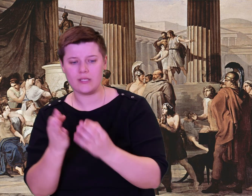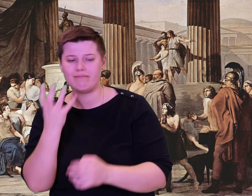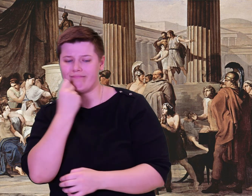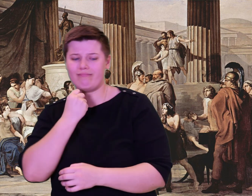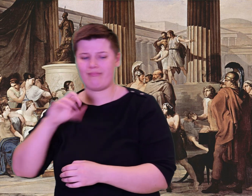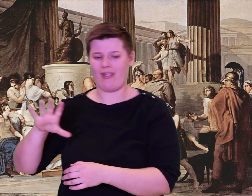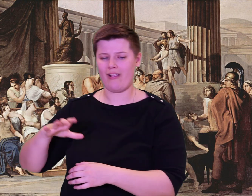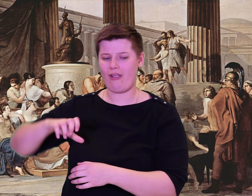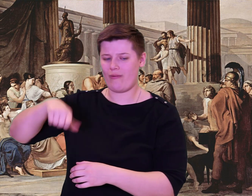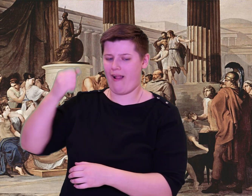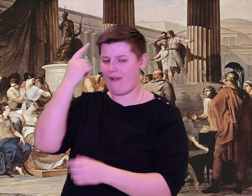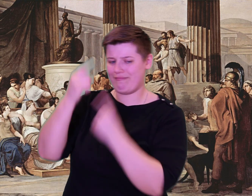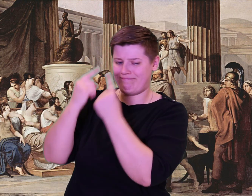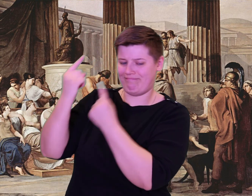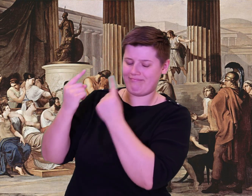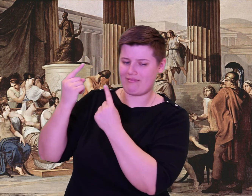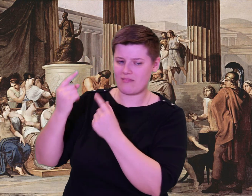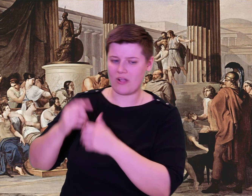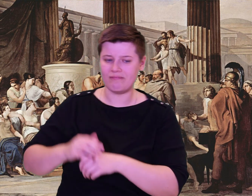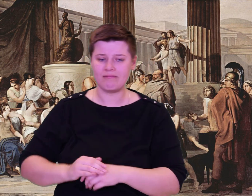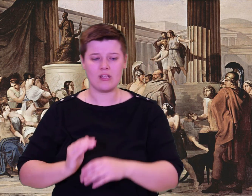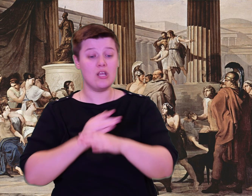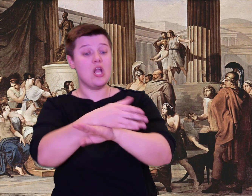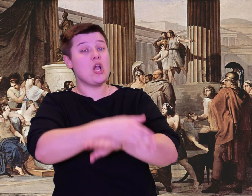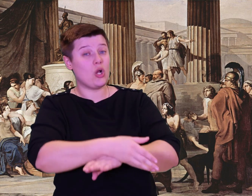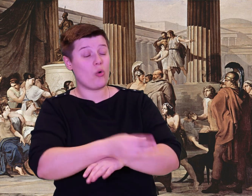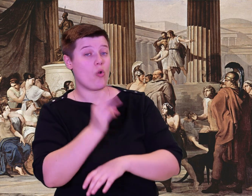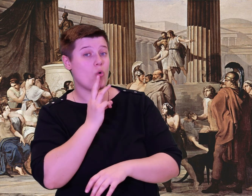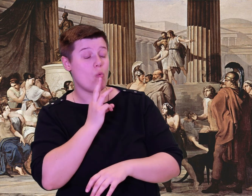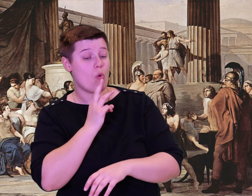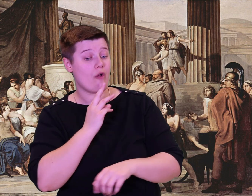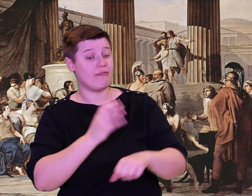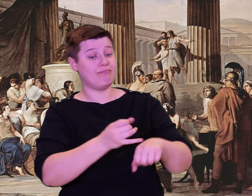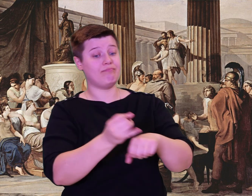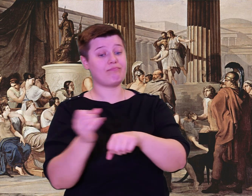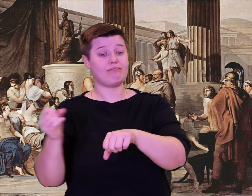Cyclopes, lacking in customs.